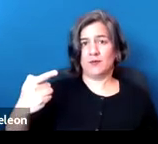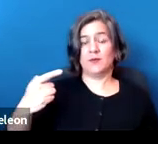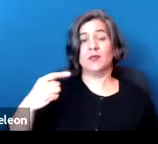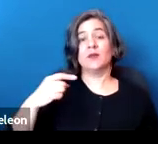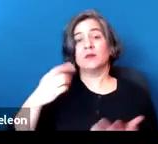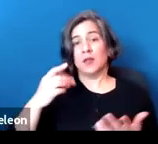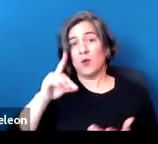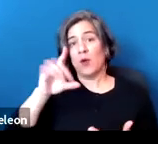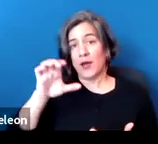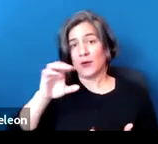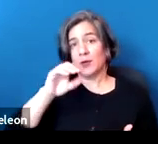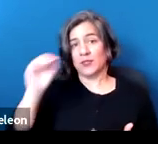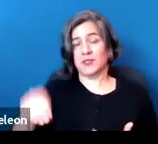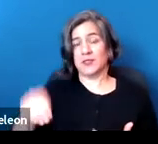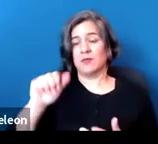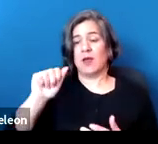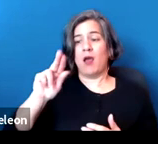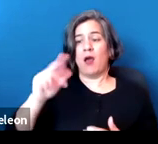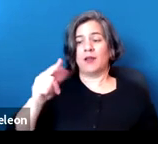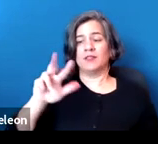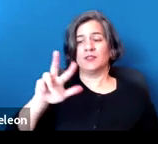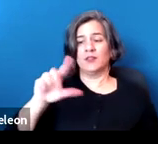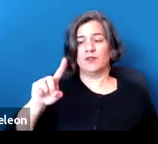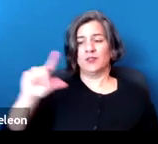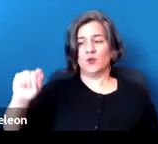of what you owe by August 31, 2021.